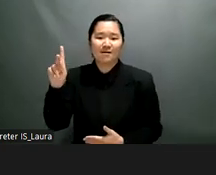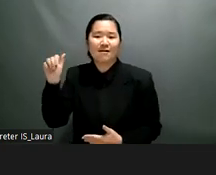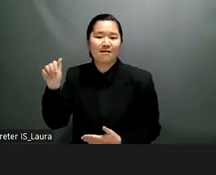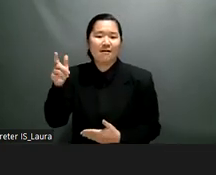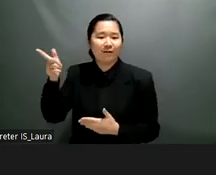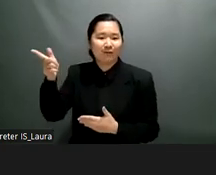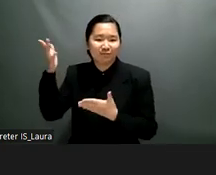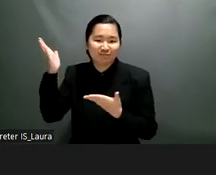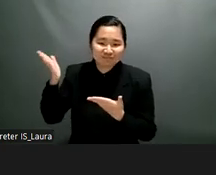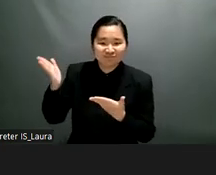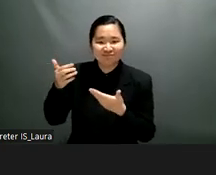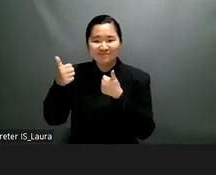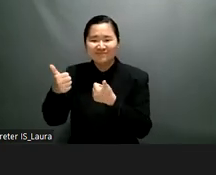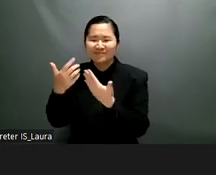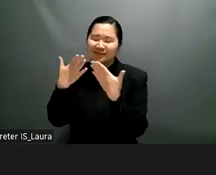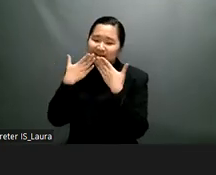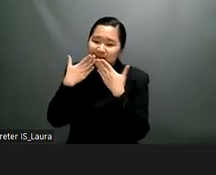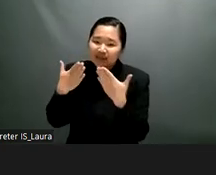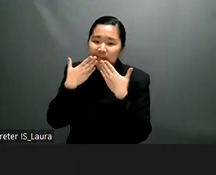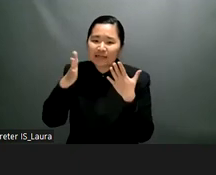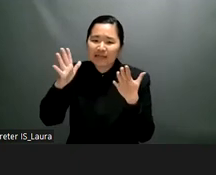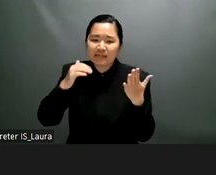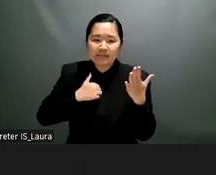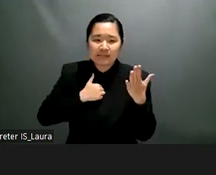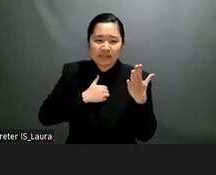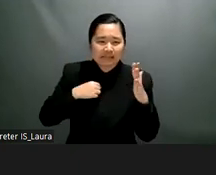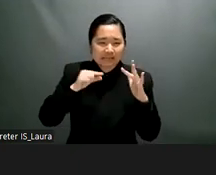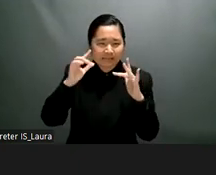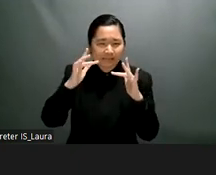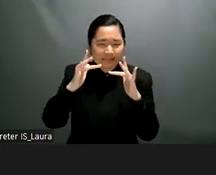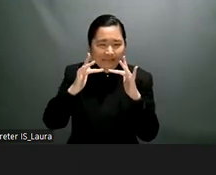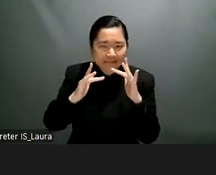um ensuring also which is really important that um the expertise of persons with disabilities